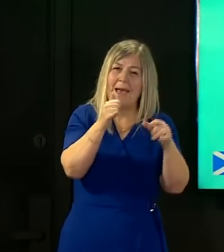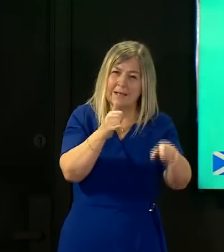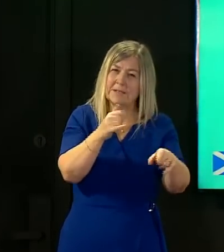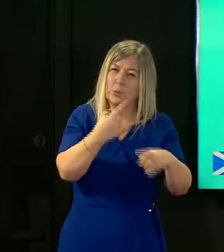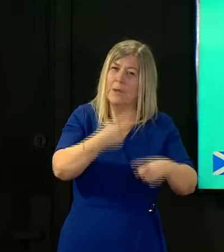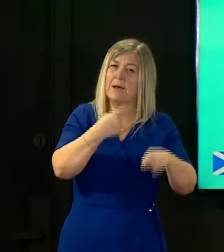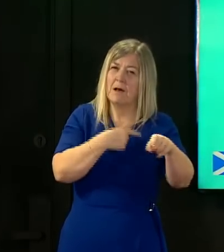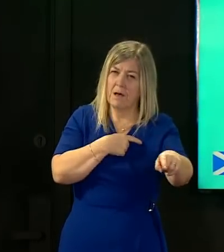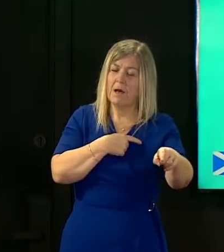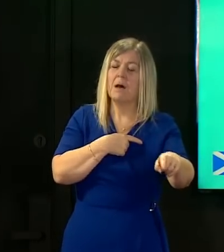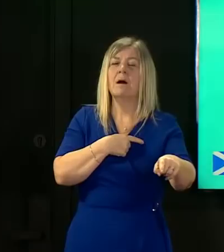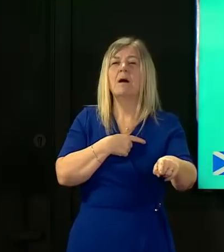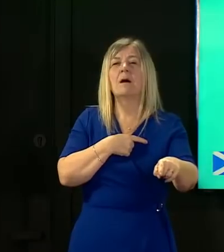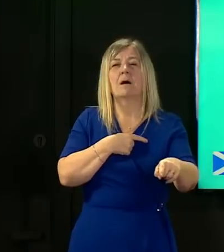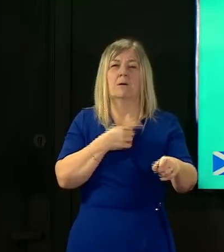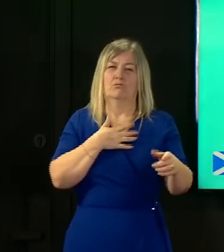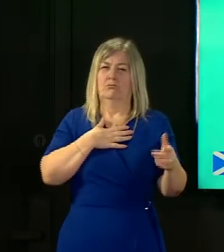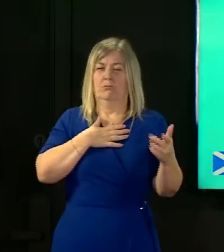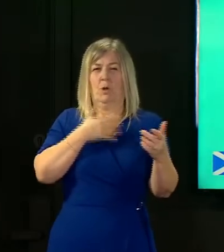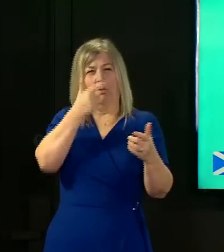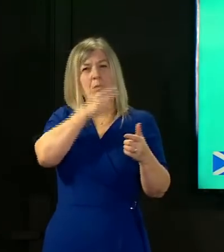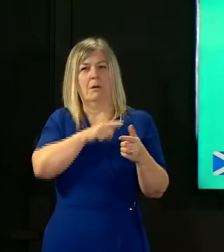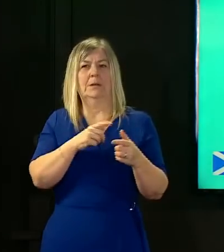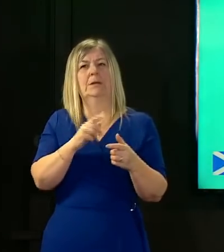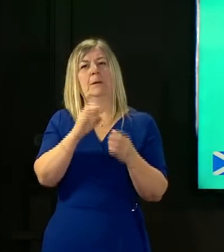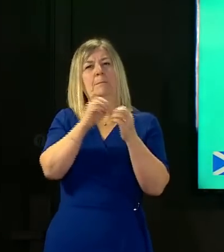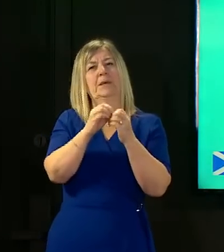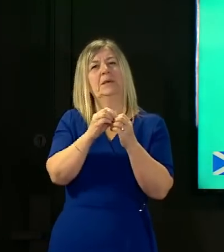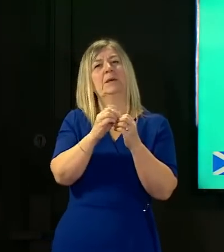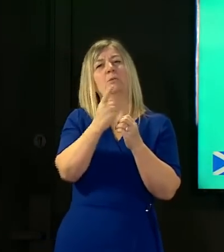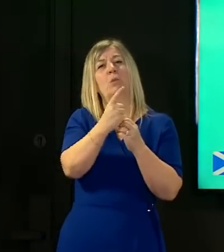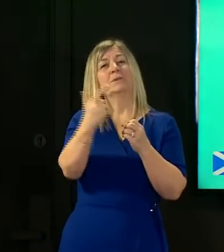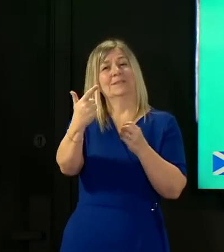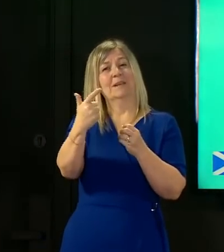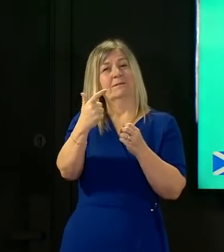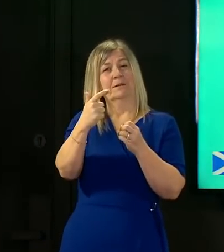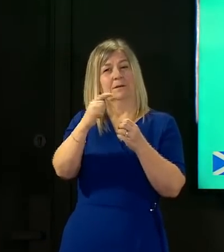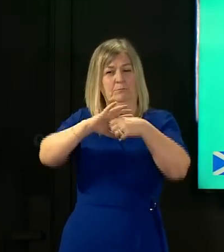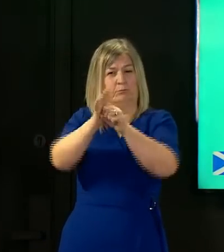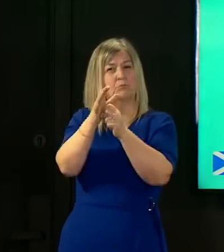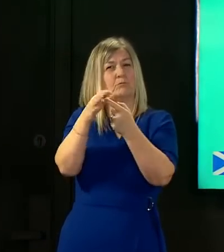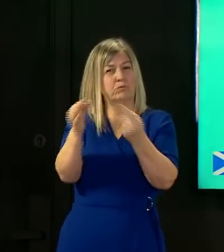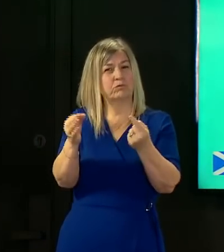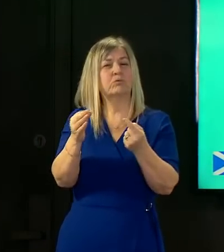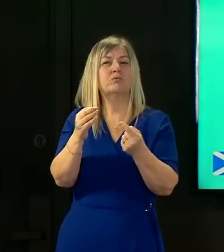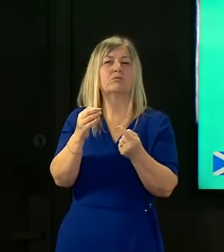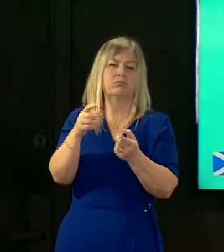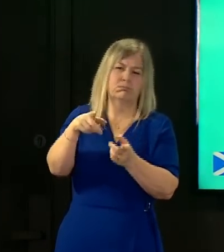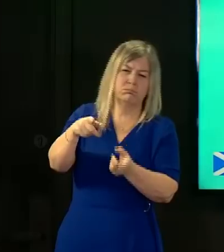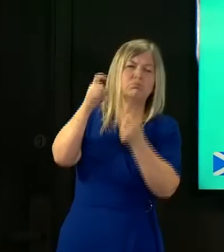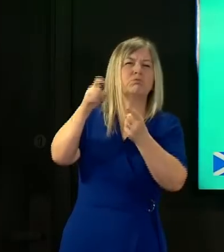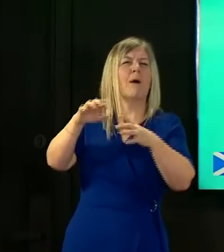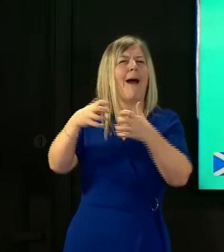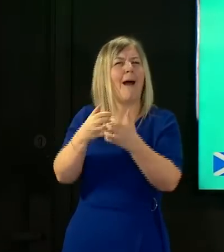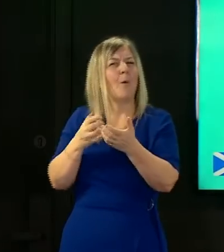arose in the uk that we were able to identify that through our proxy measure on the on the